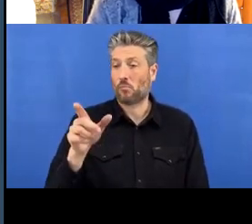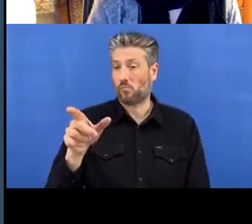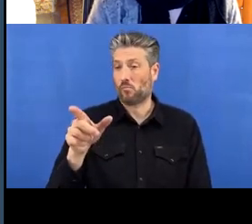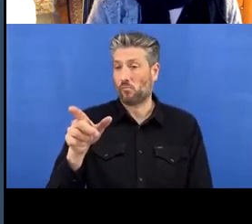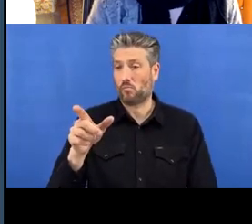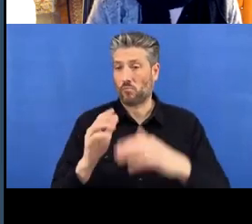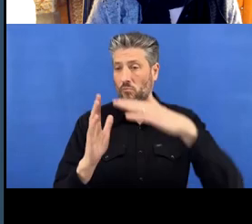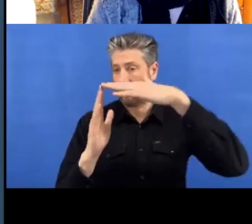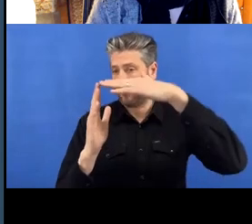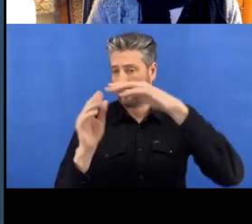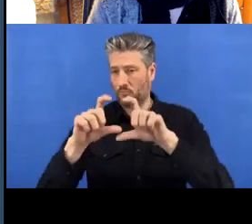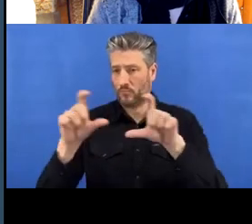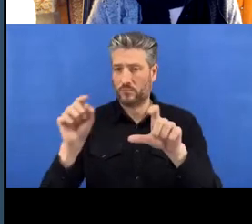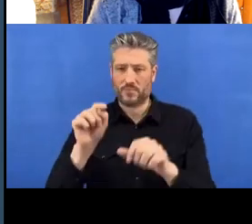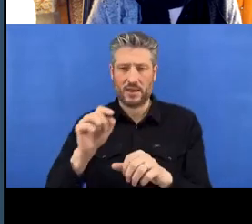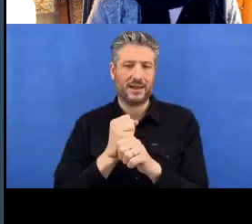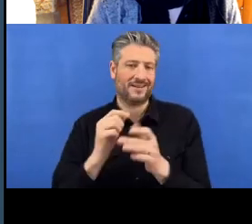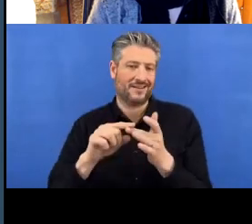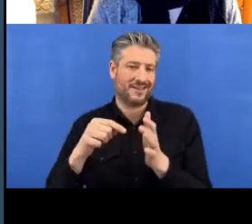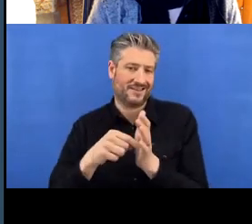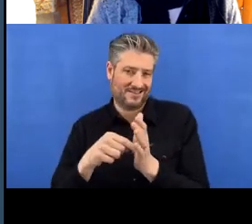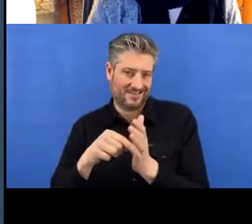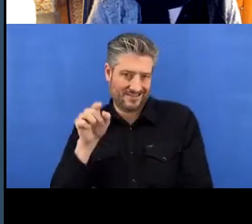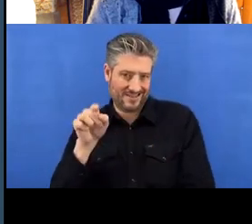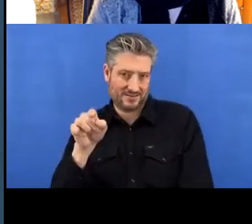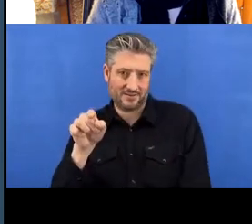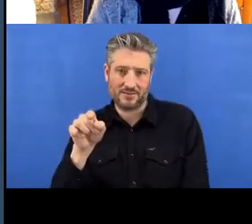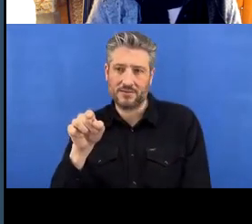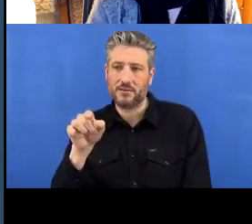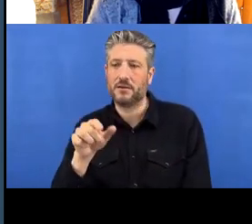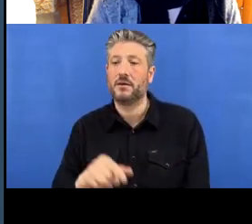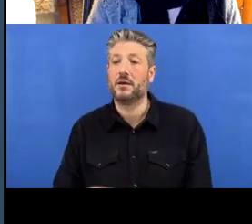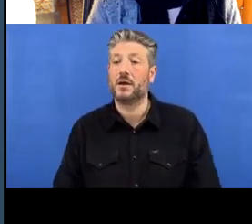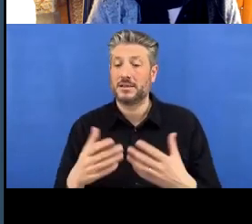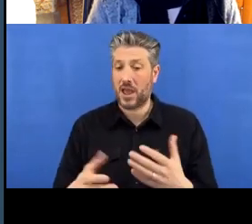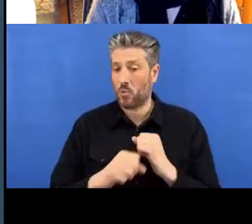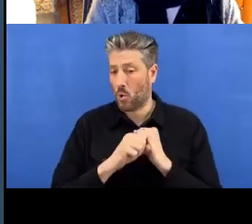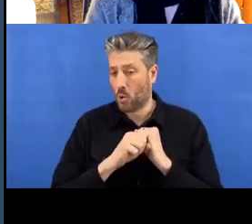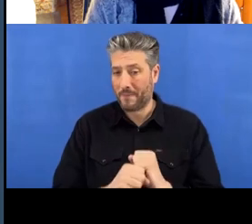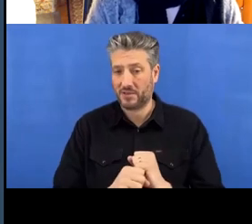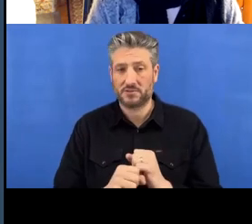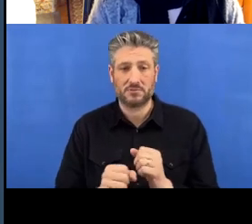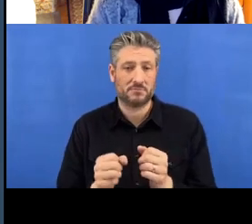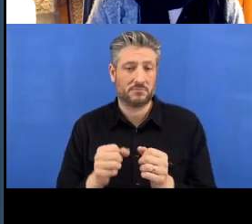Now, we can commit our files, when we do it this way,